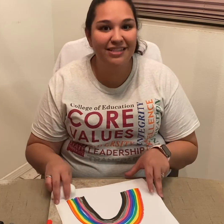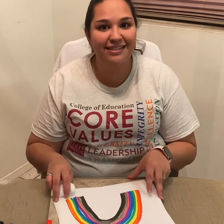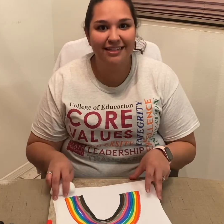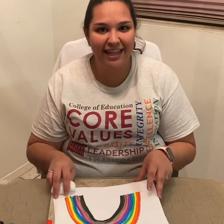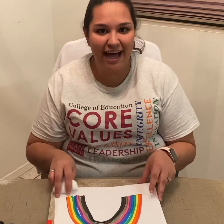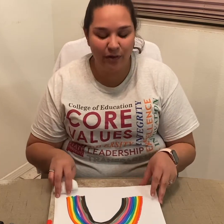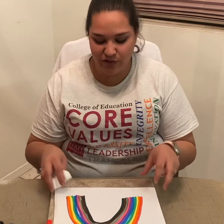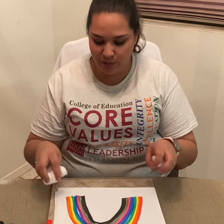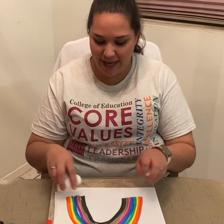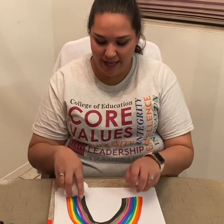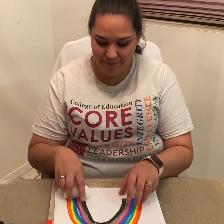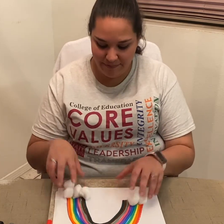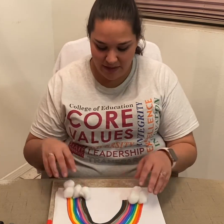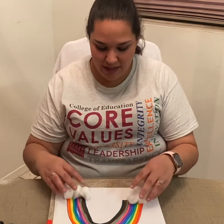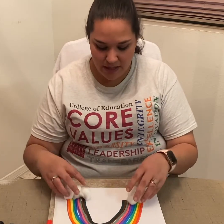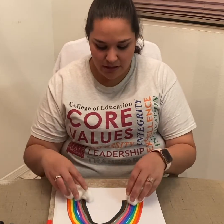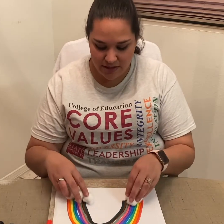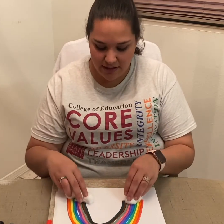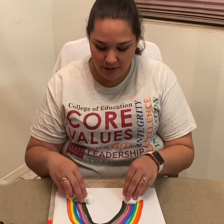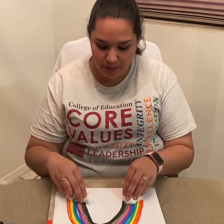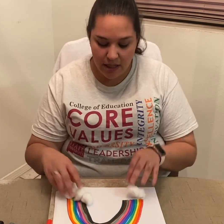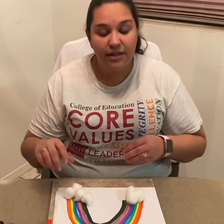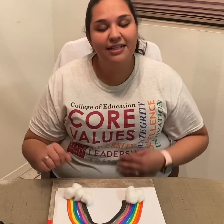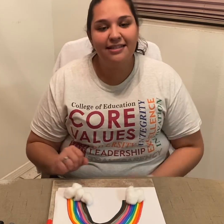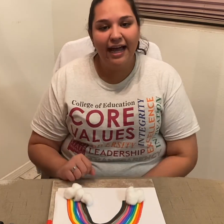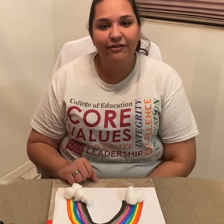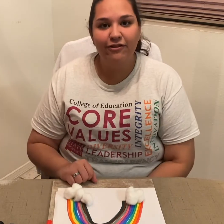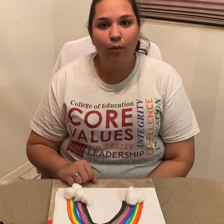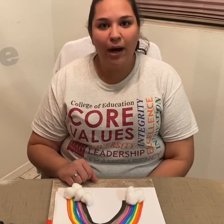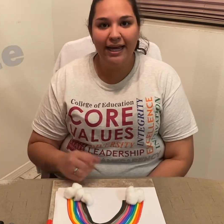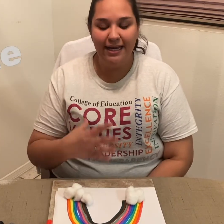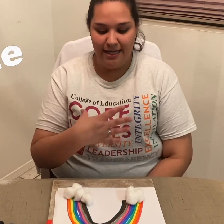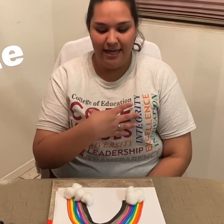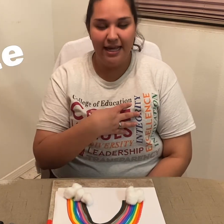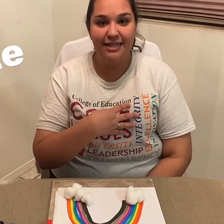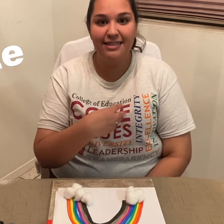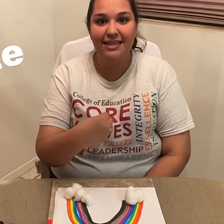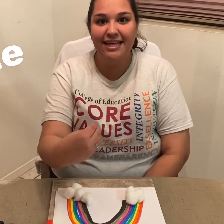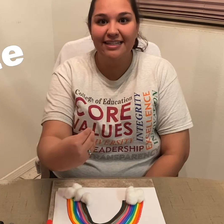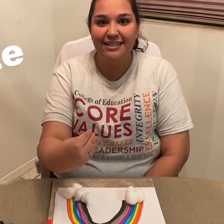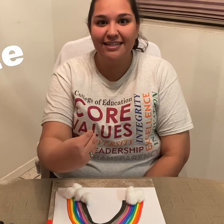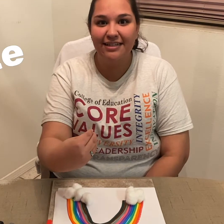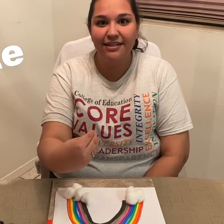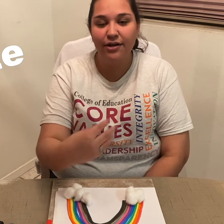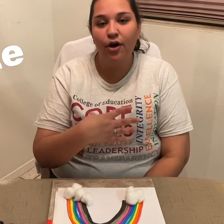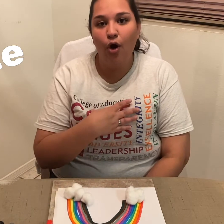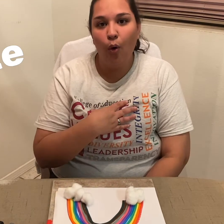as clouds. Okay, so the sign for white is this: